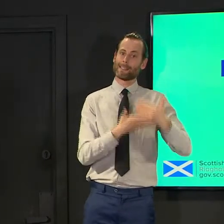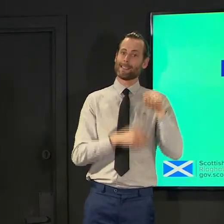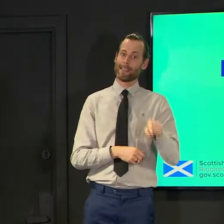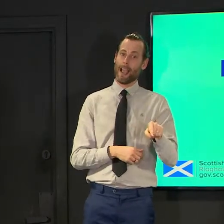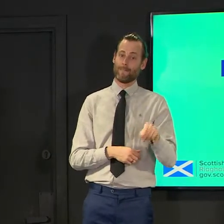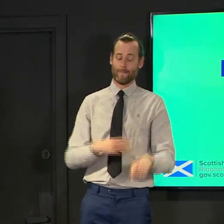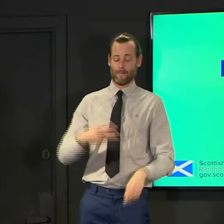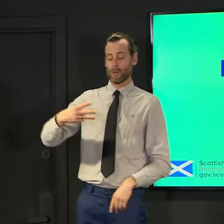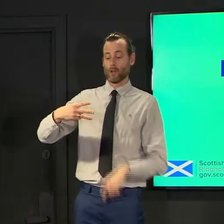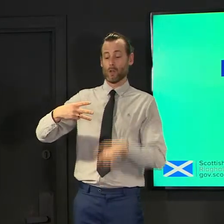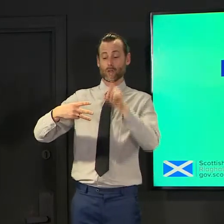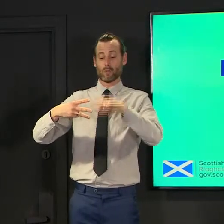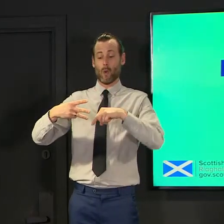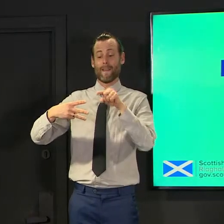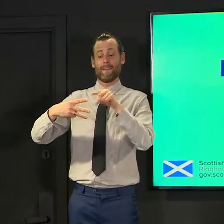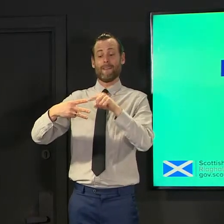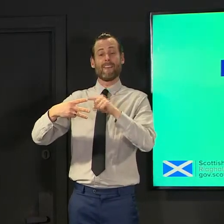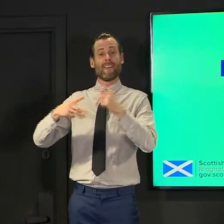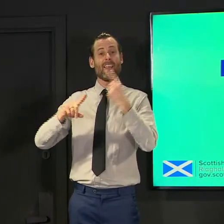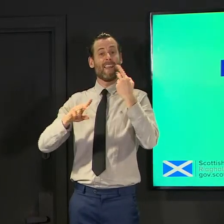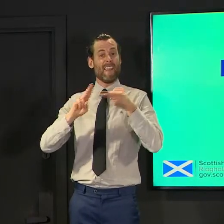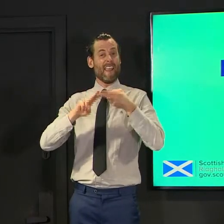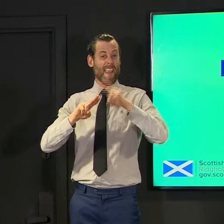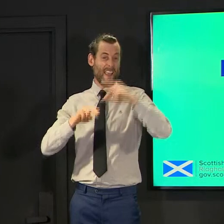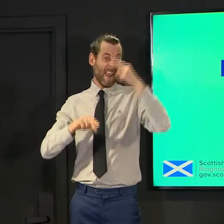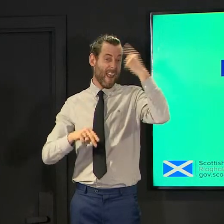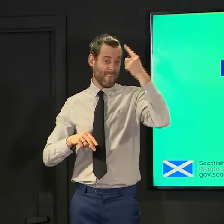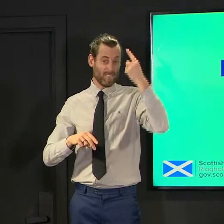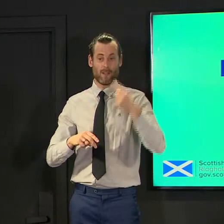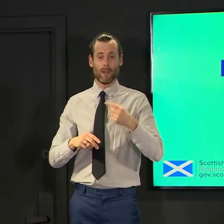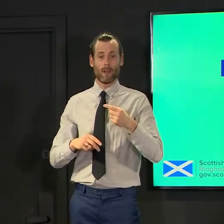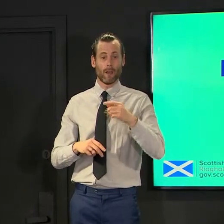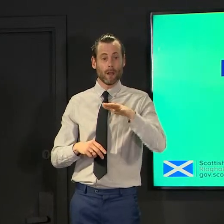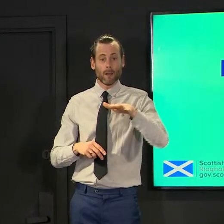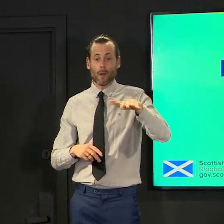gets to one percent or 0.1 percent if your prevalence is a 100 per 100,000